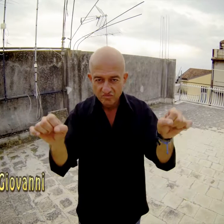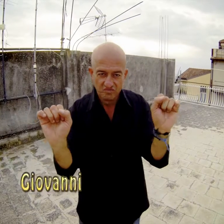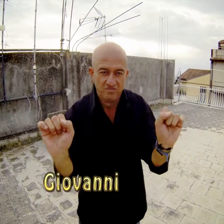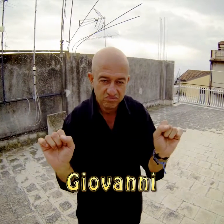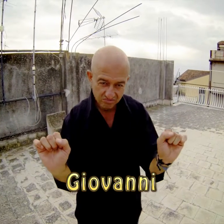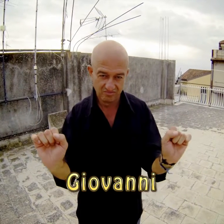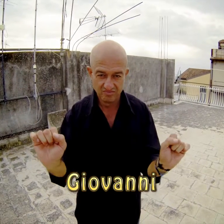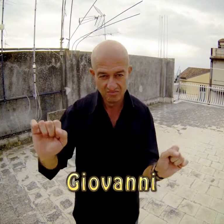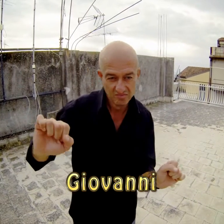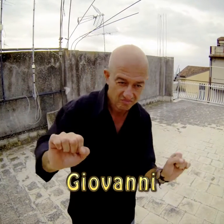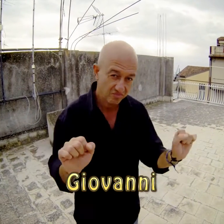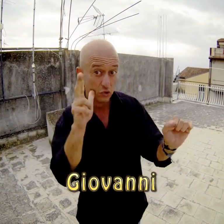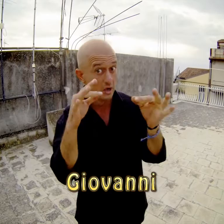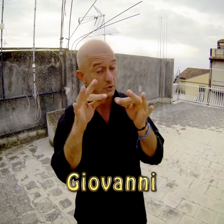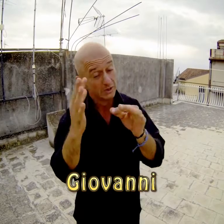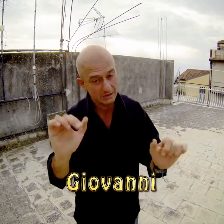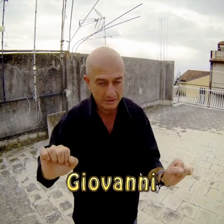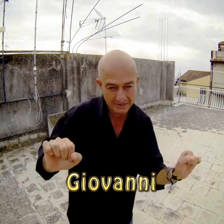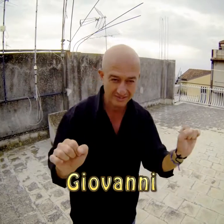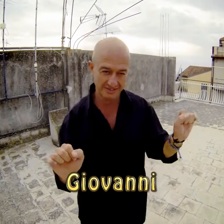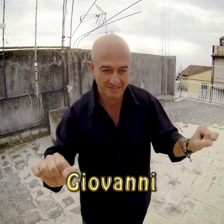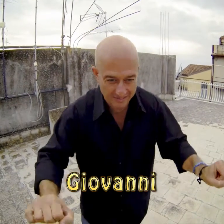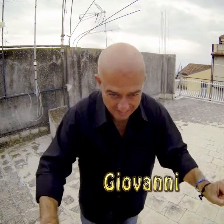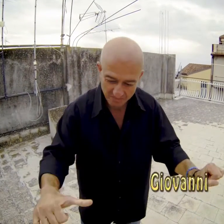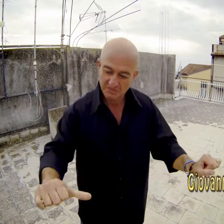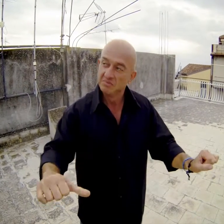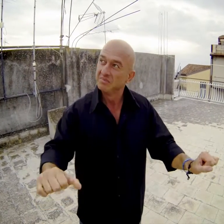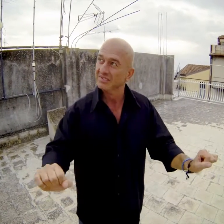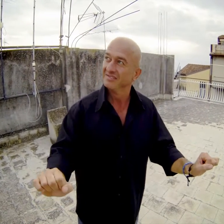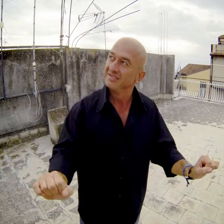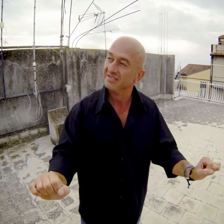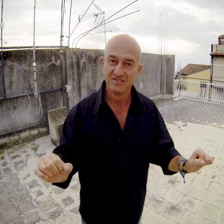a man on a motorcycle has a date with a woman arrives and honks